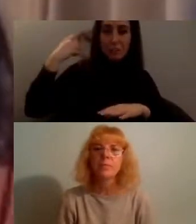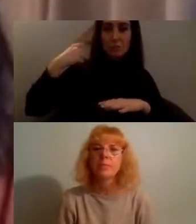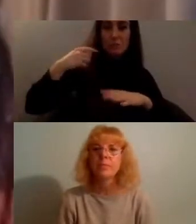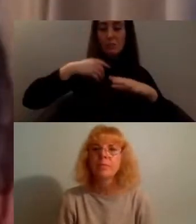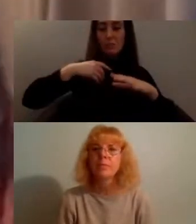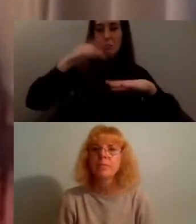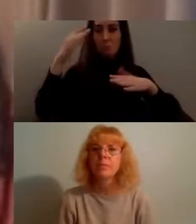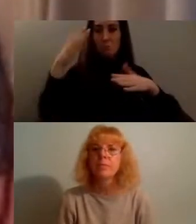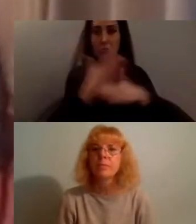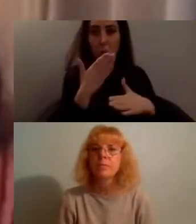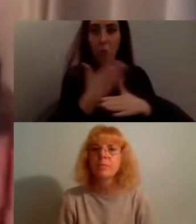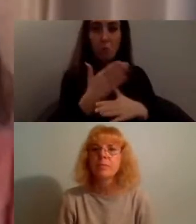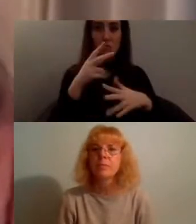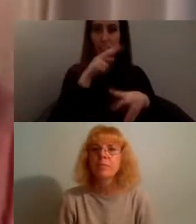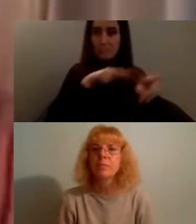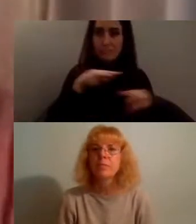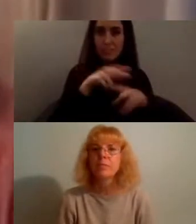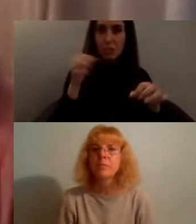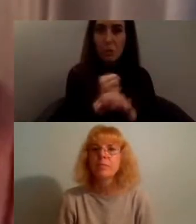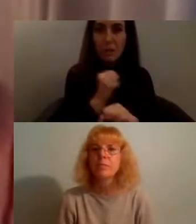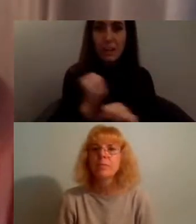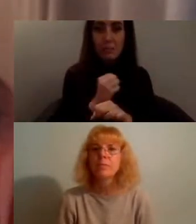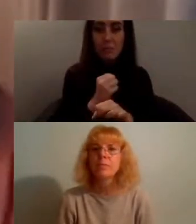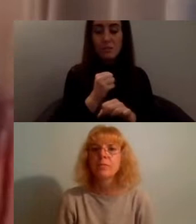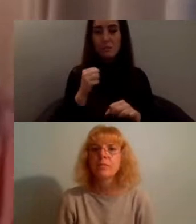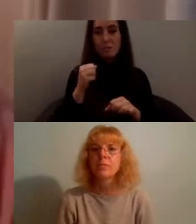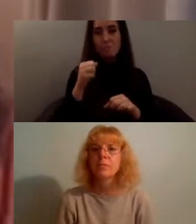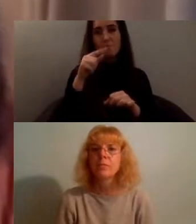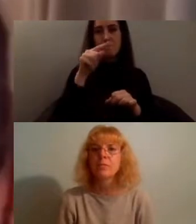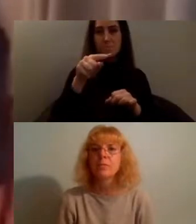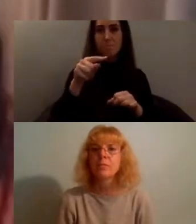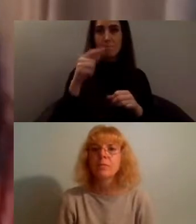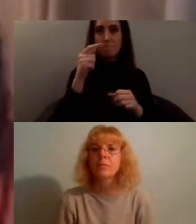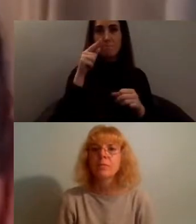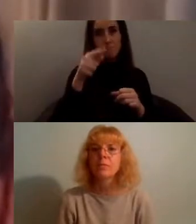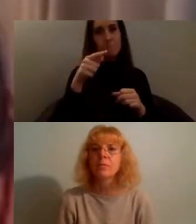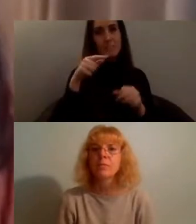communicating and archiving the experiences of being a black trans person